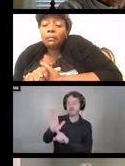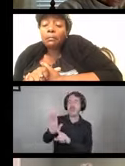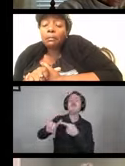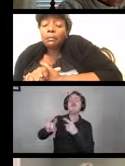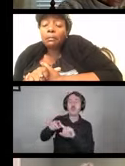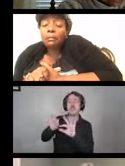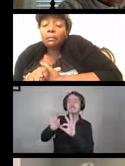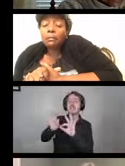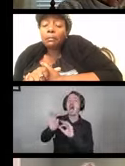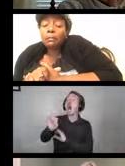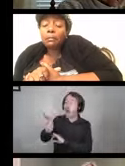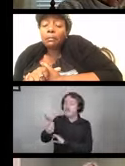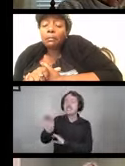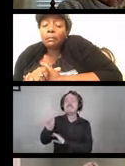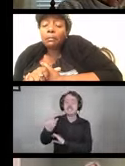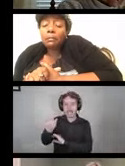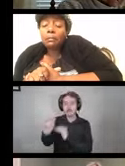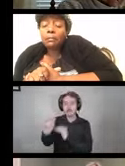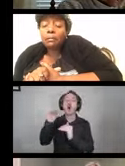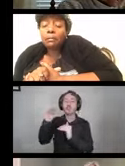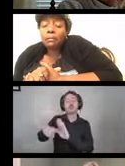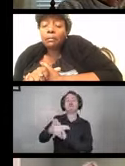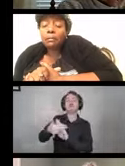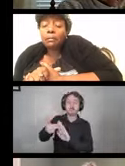often refer to their equipment as home medical equipment.